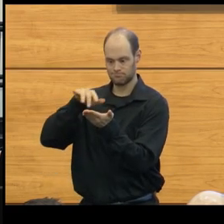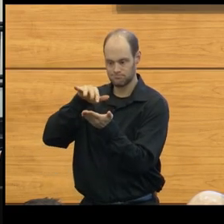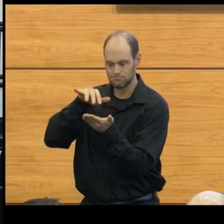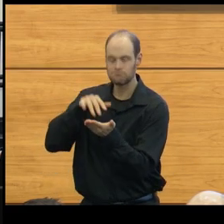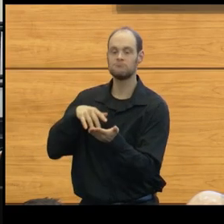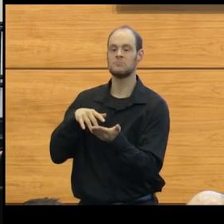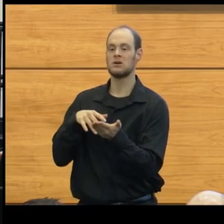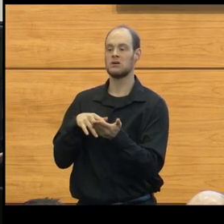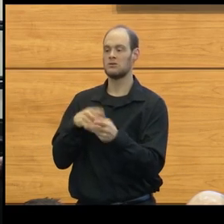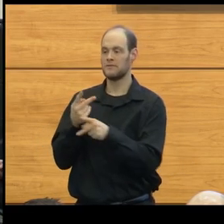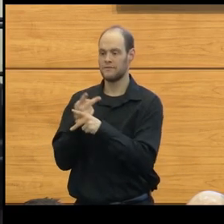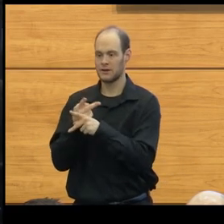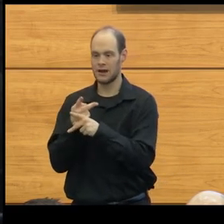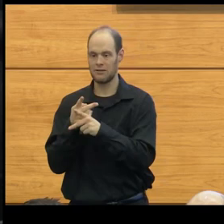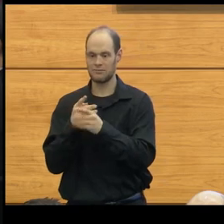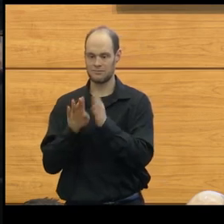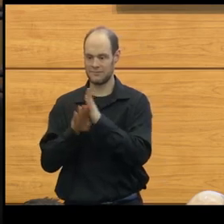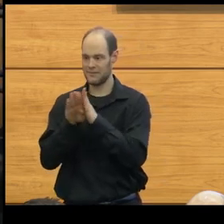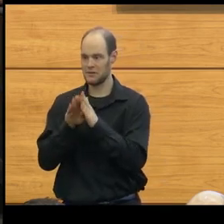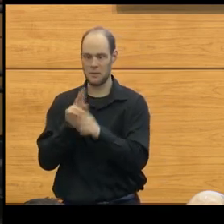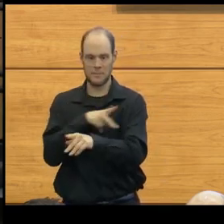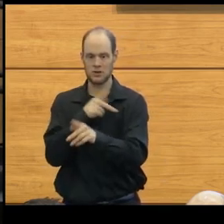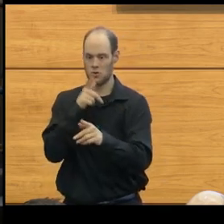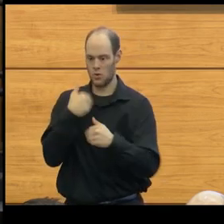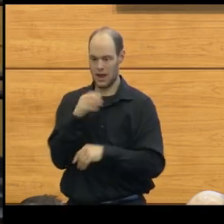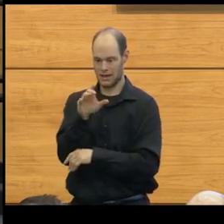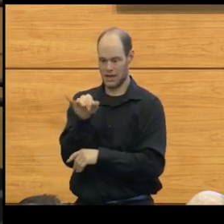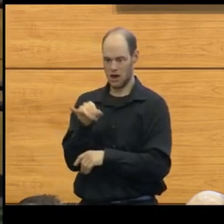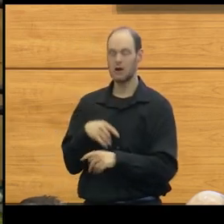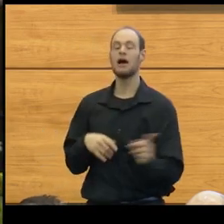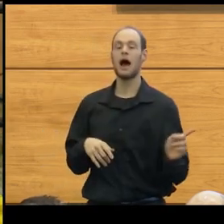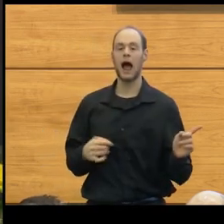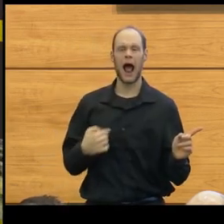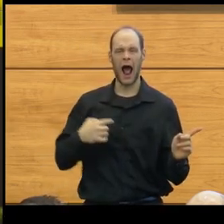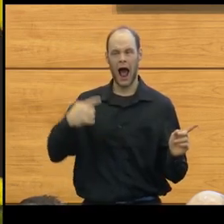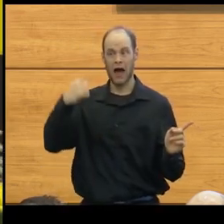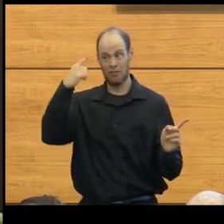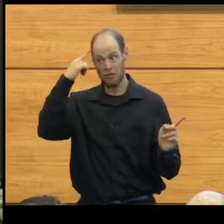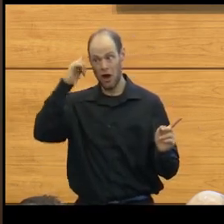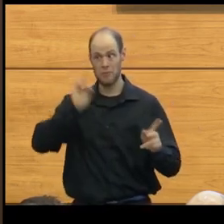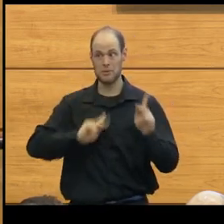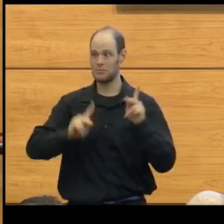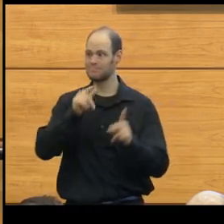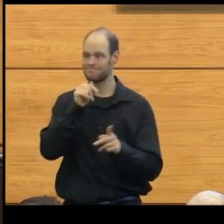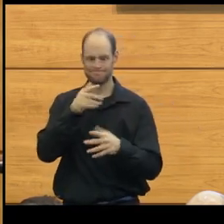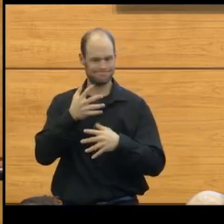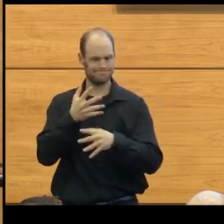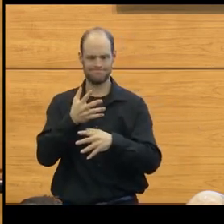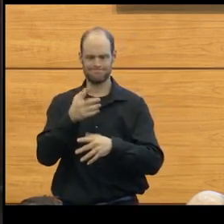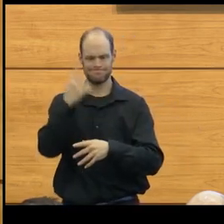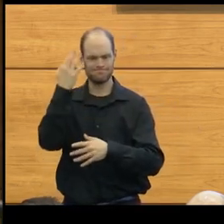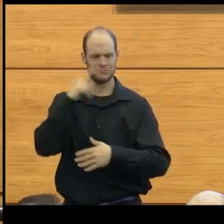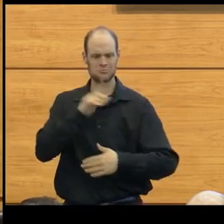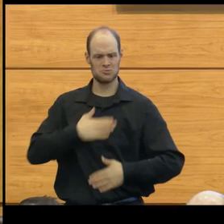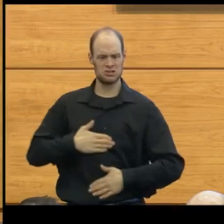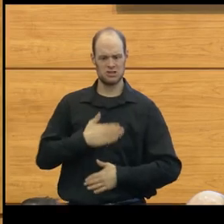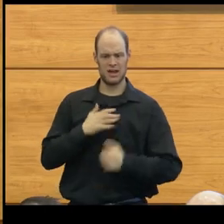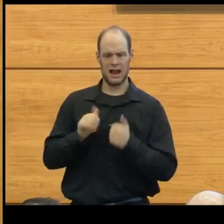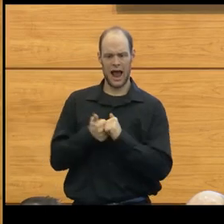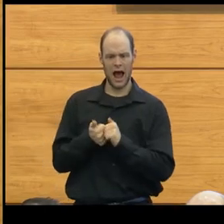why did the syrinx develop in a patient with a chiari? I don't think any of us really appreciated how dynamic it was.